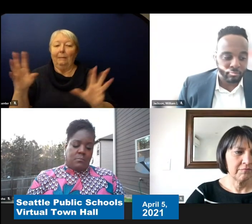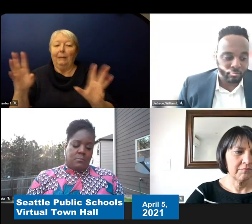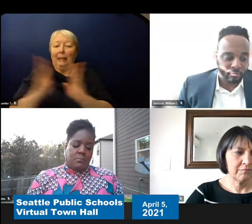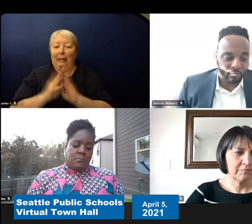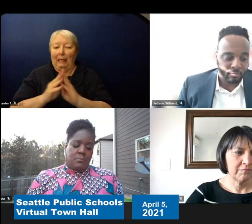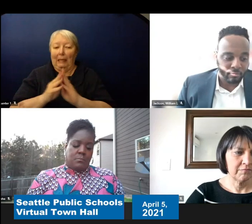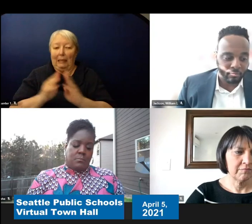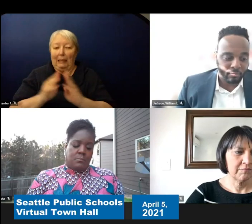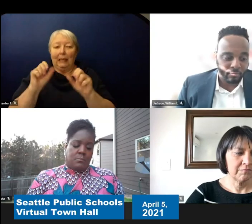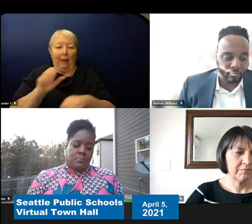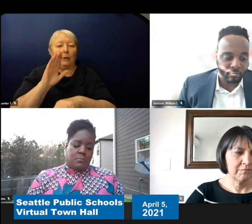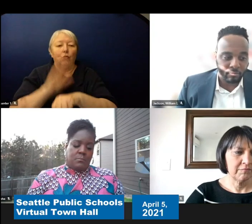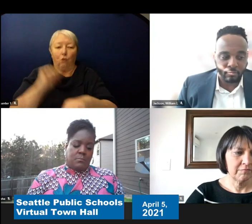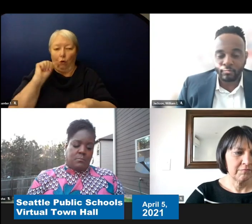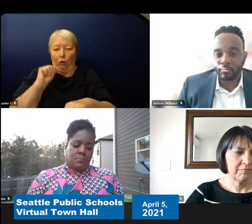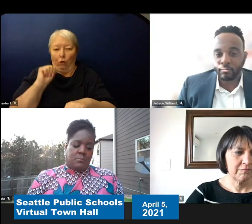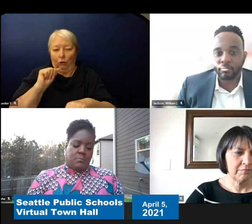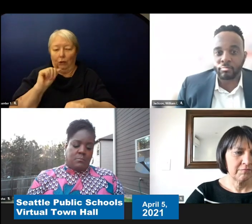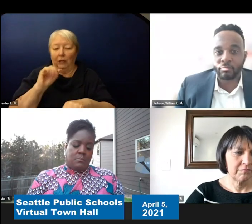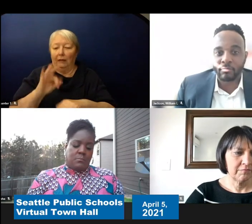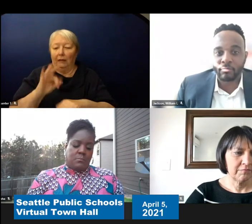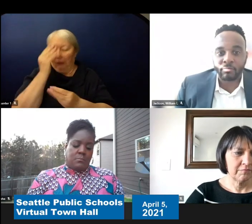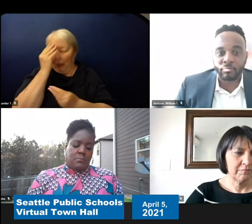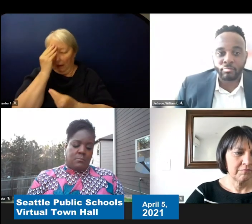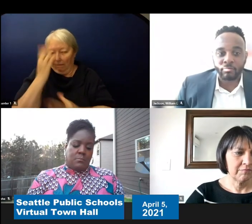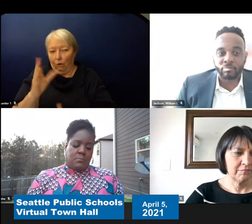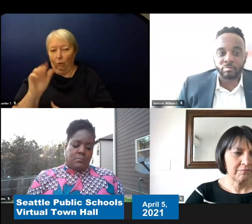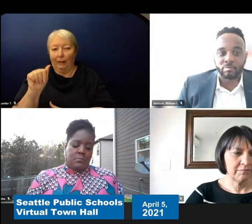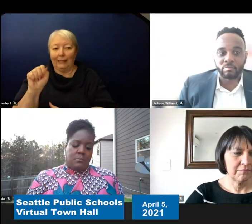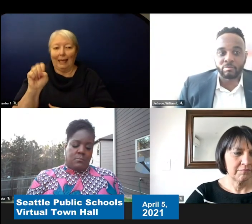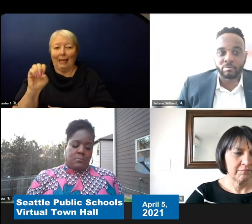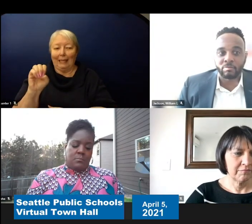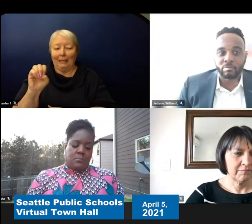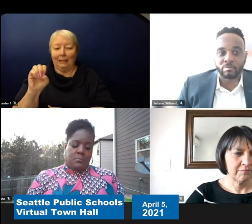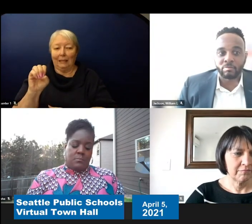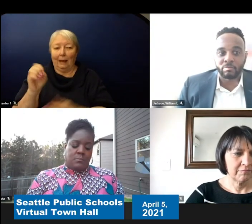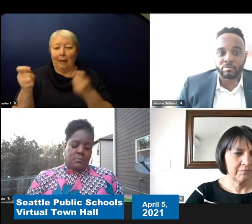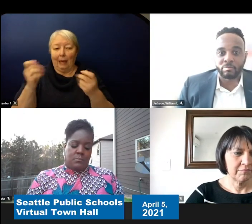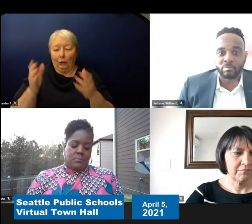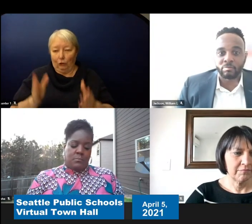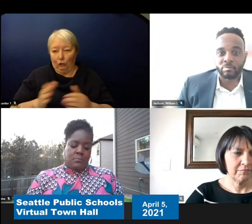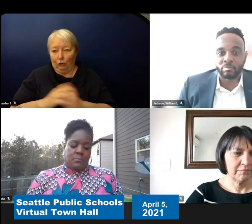their case manager and they want to talk about either. And sometimes there might be a decision to move